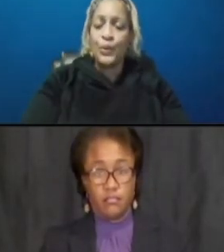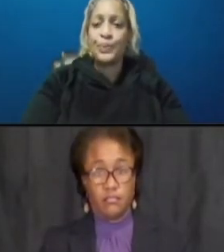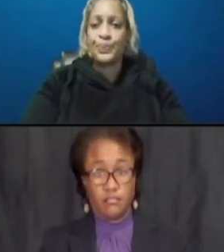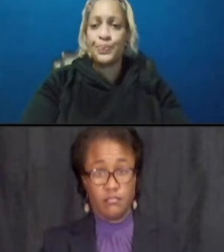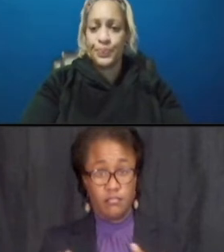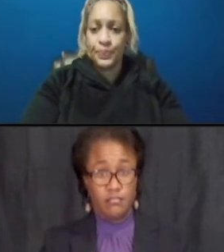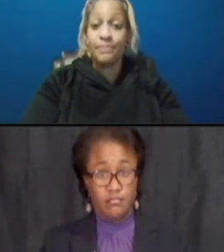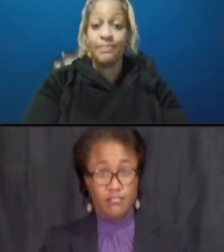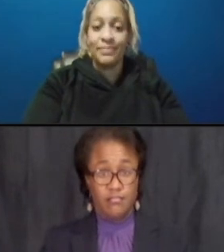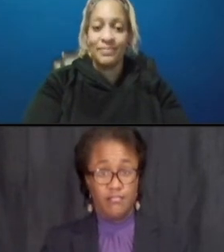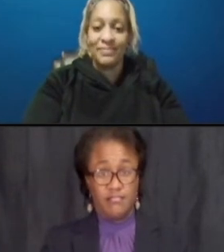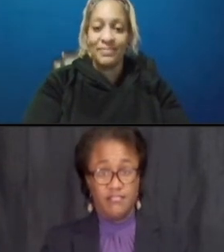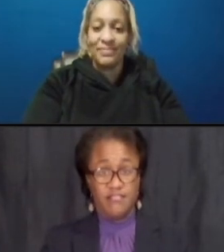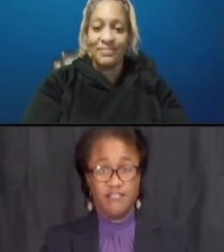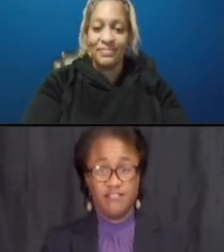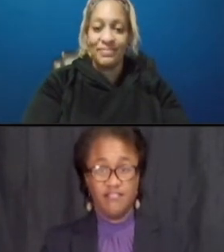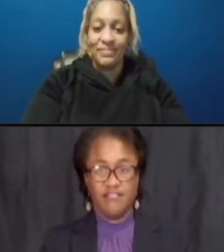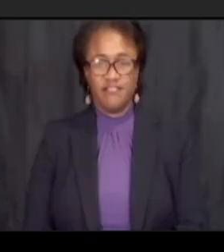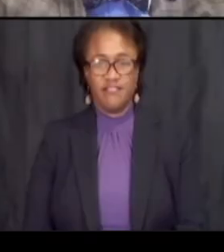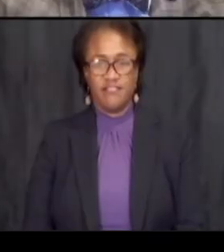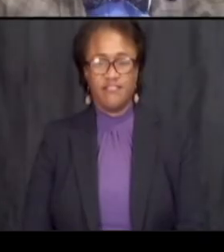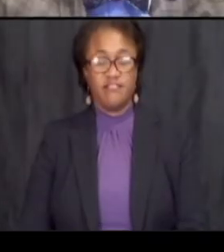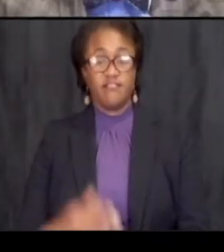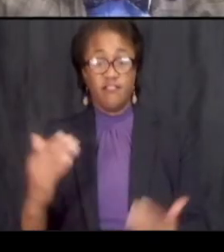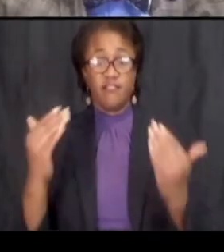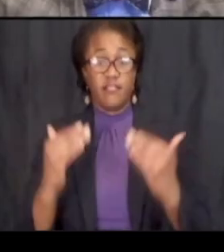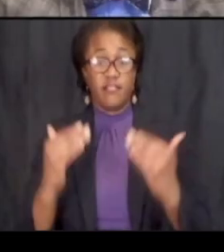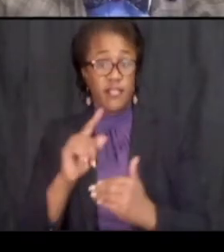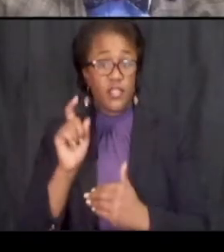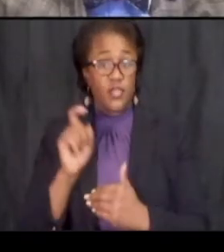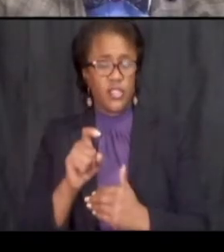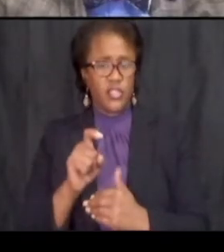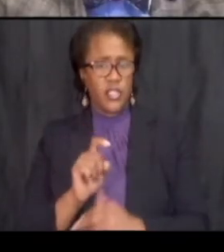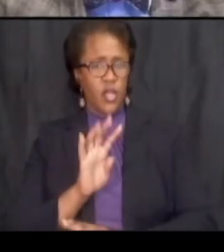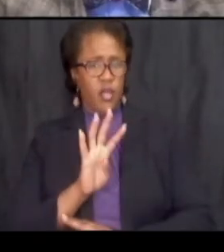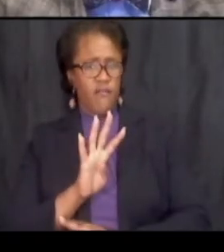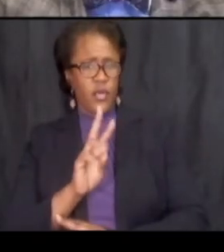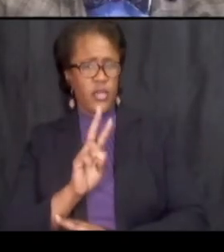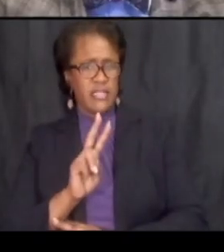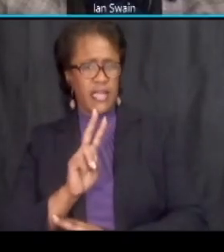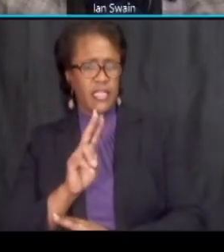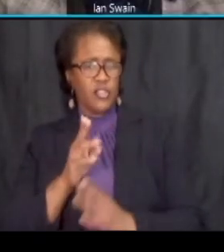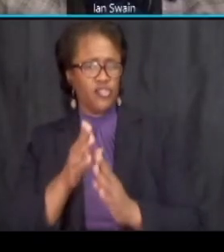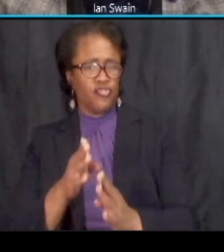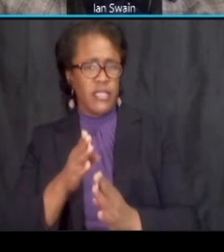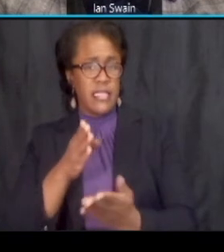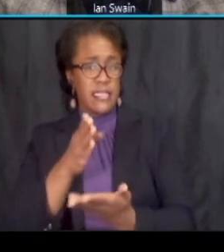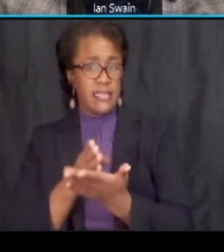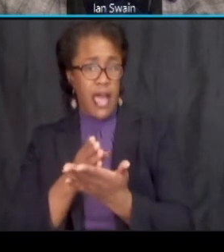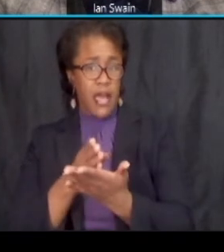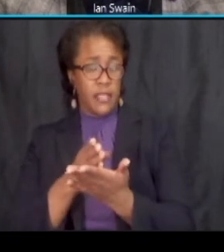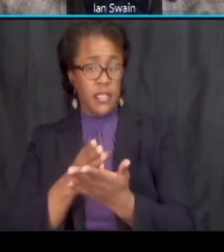thanks eminent the next question is the 42nd street stop located in front of the homes in